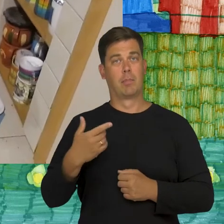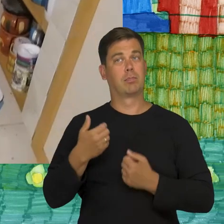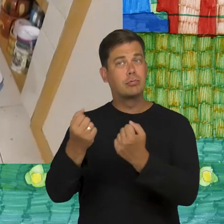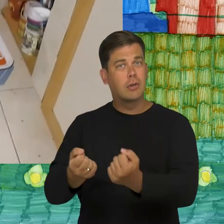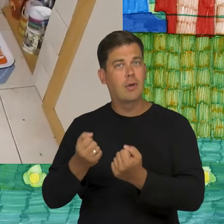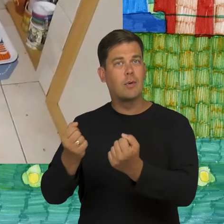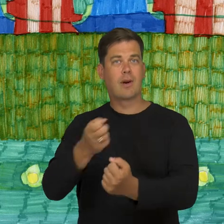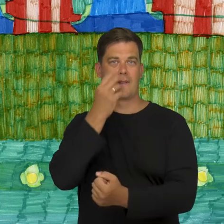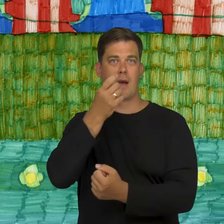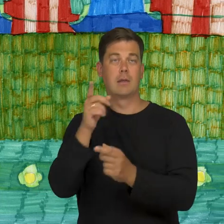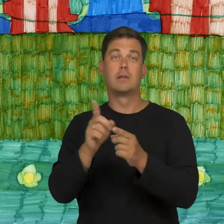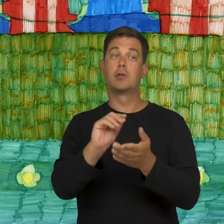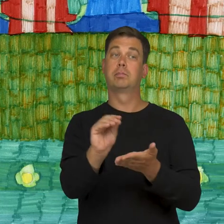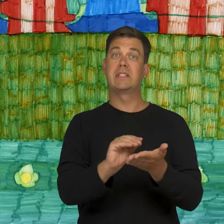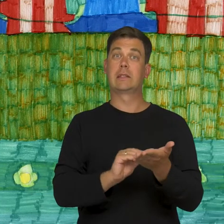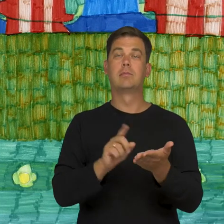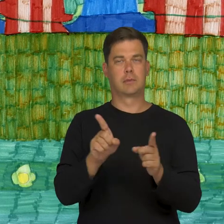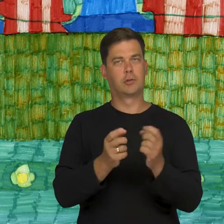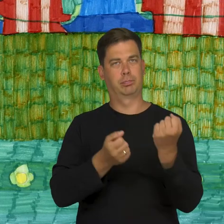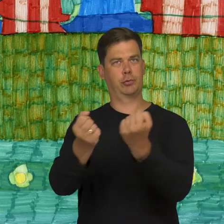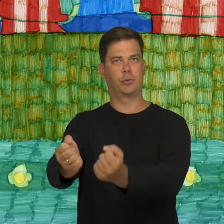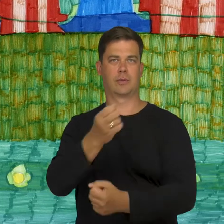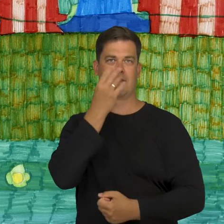People were bringing her flowers, and the writer was bringing flowers too.